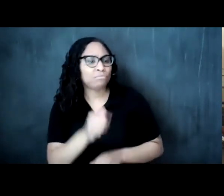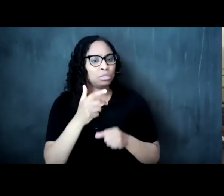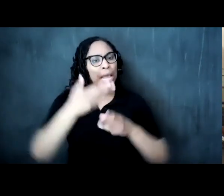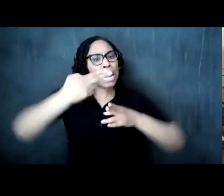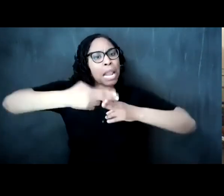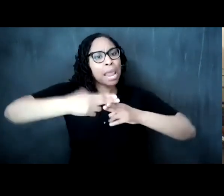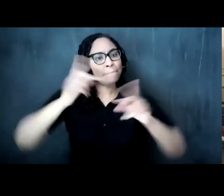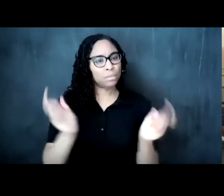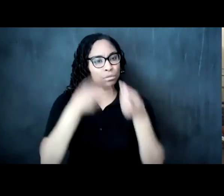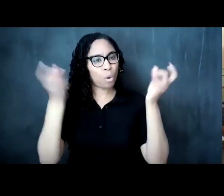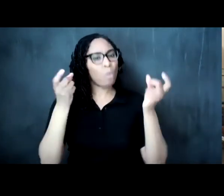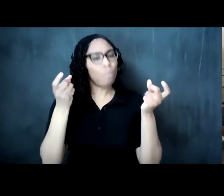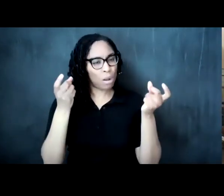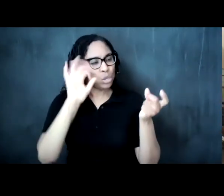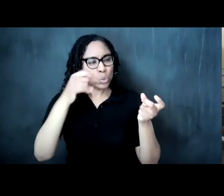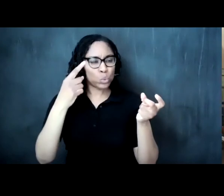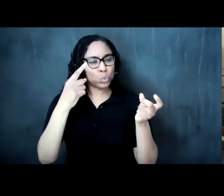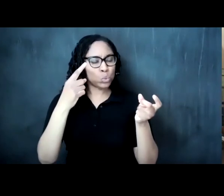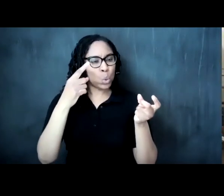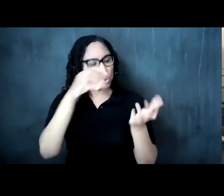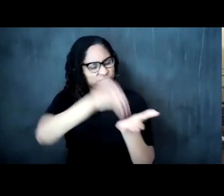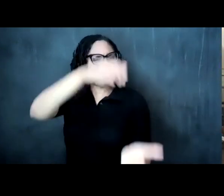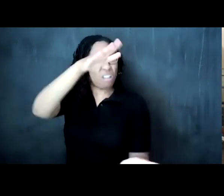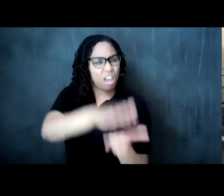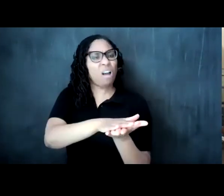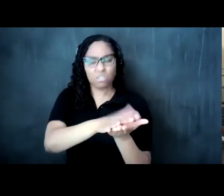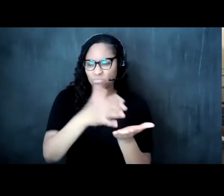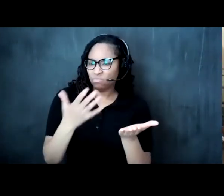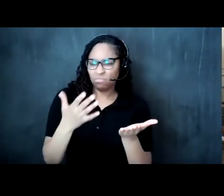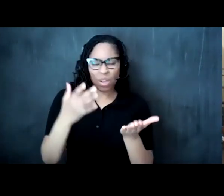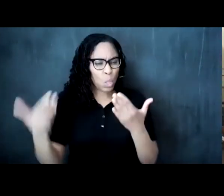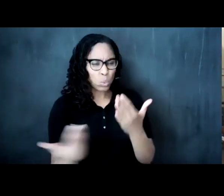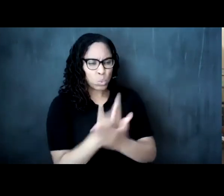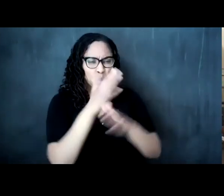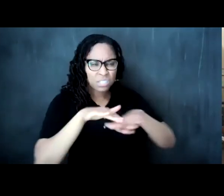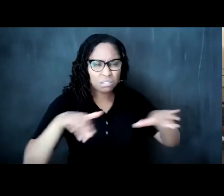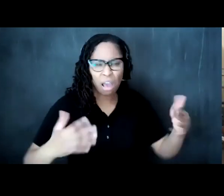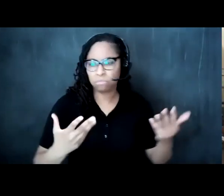right to mark entrance of this new child on this side of existence